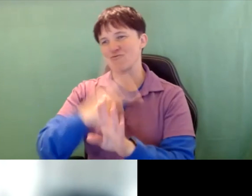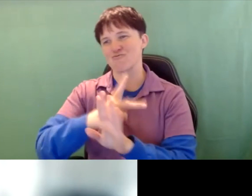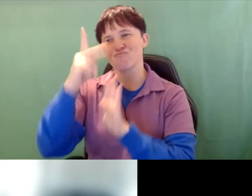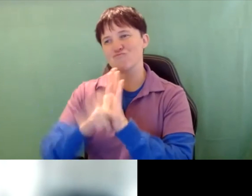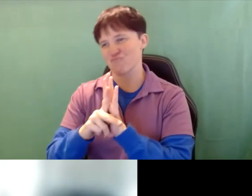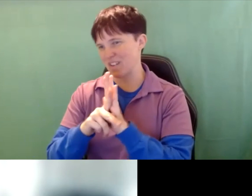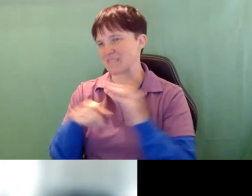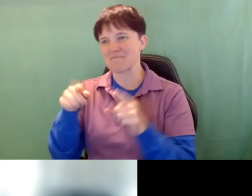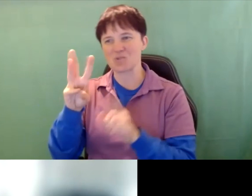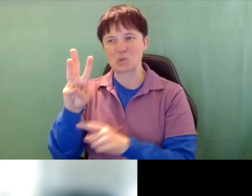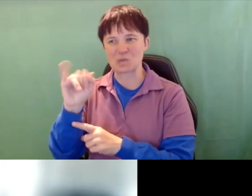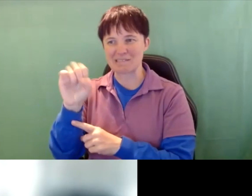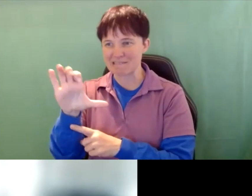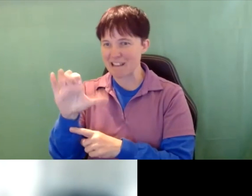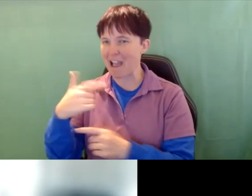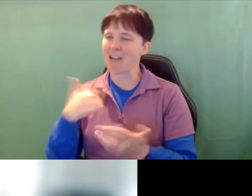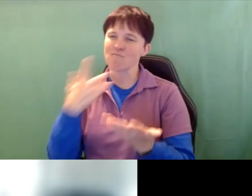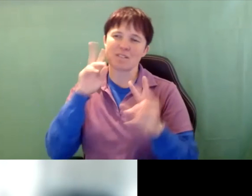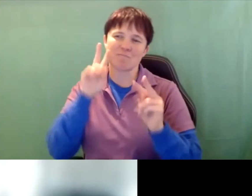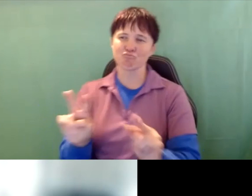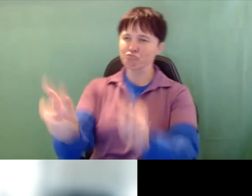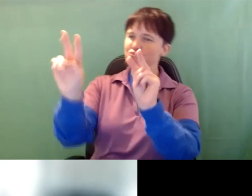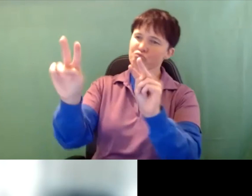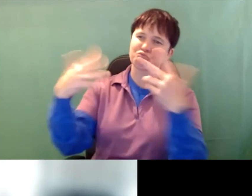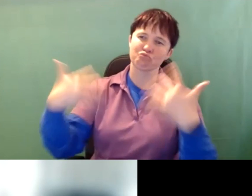I just have high regard for them. So. Jen Gettelman: Thank you.